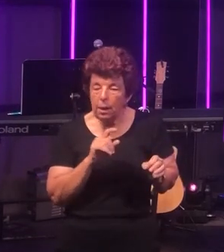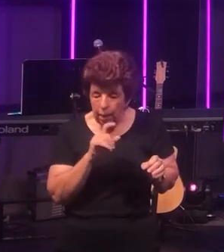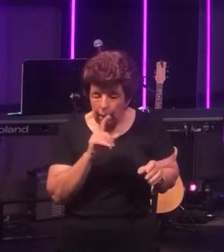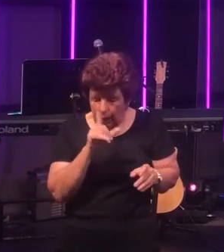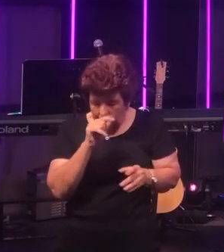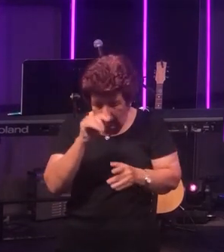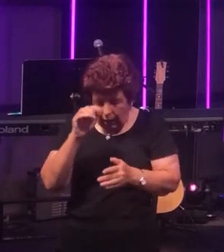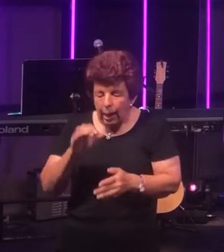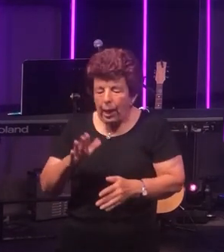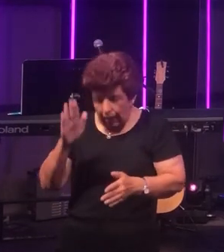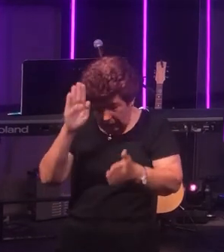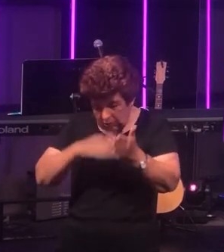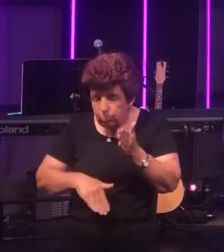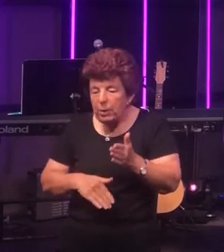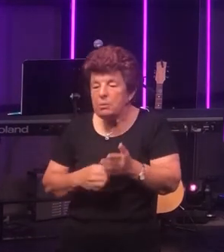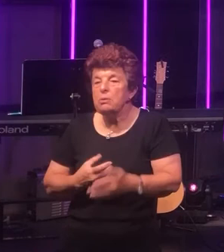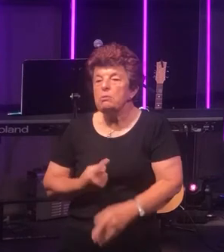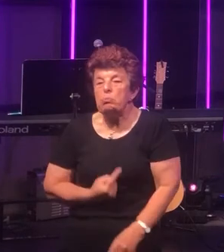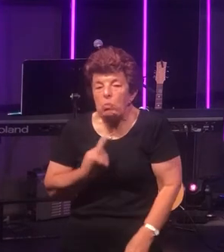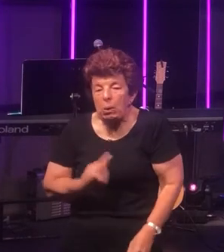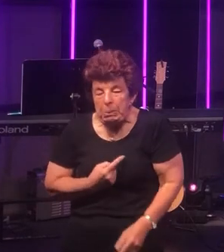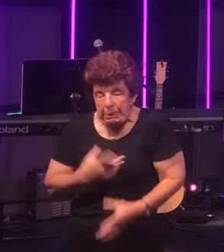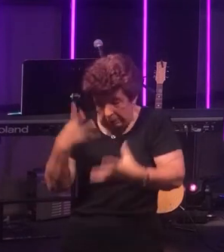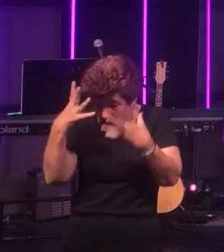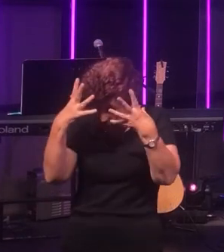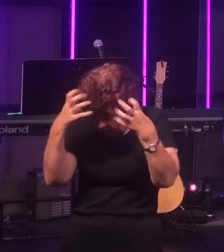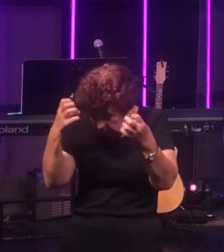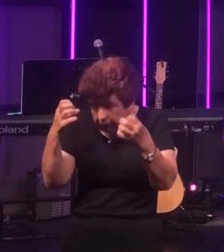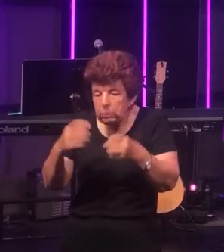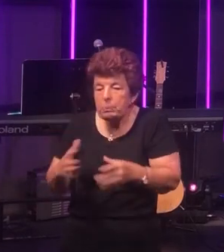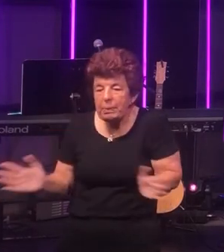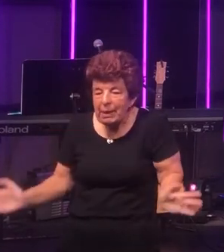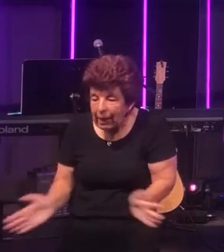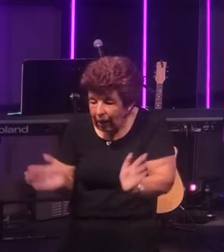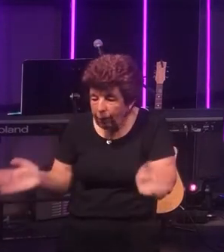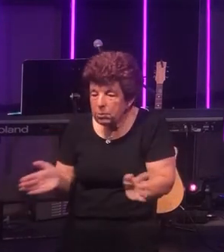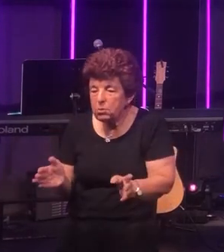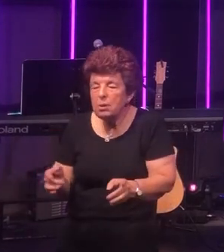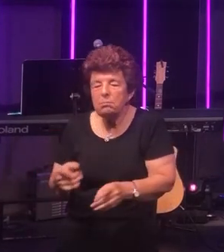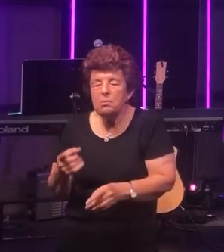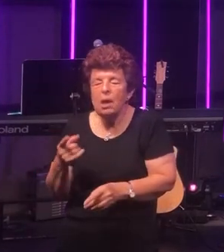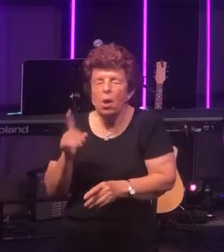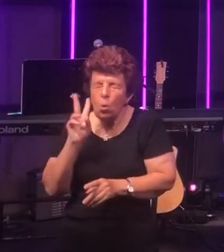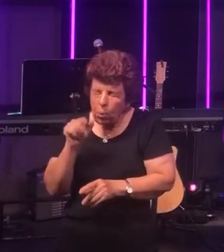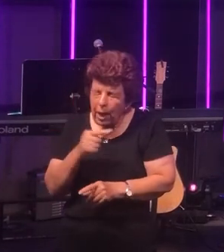loneliness and distress. We're being encouraged to look after ourselves for